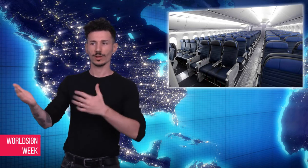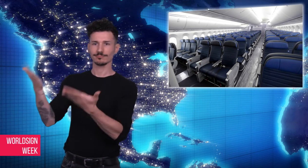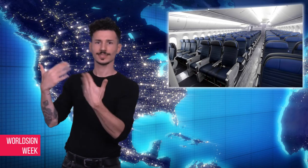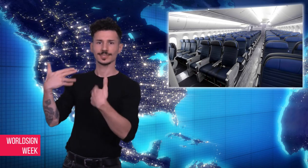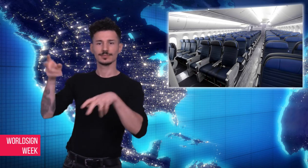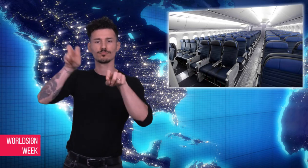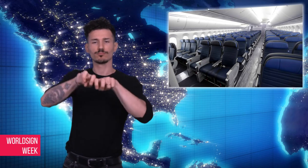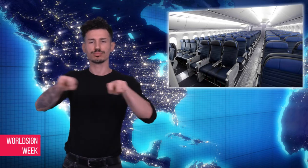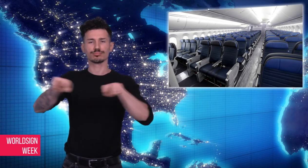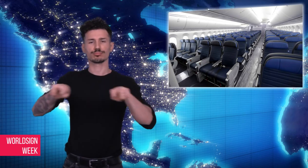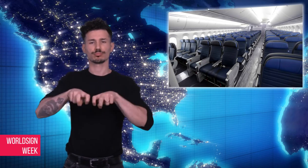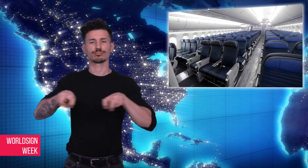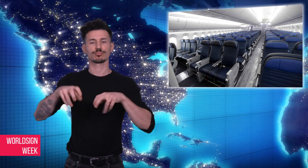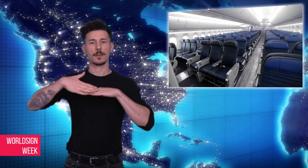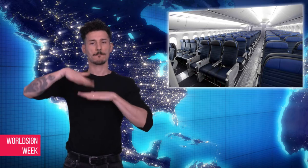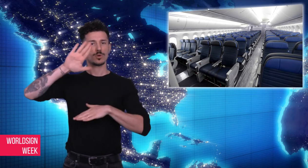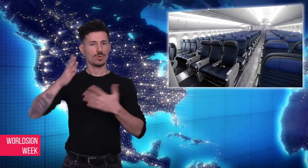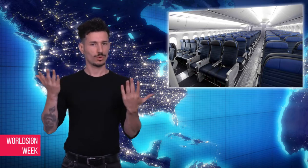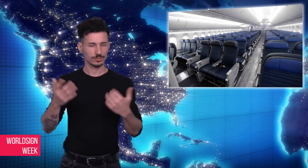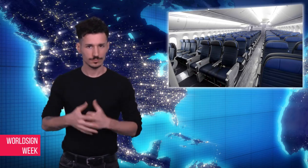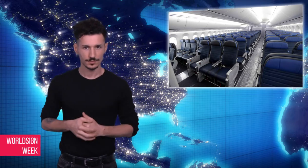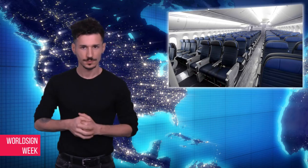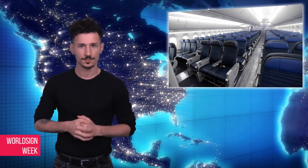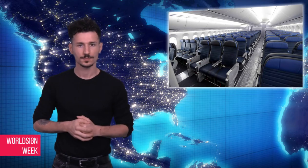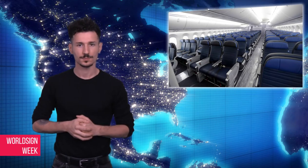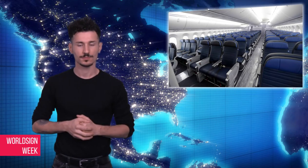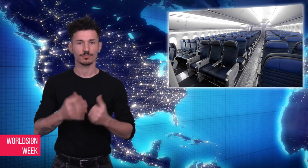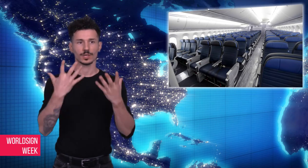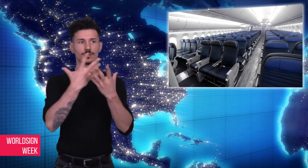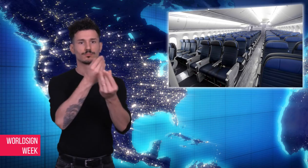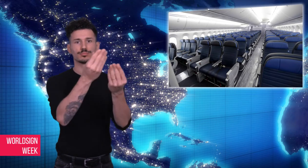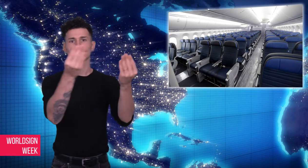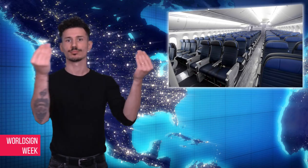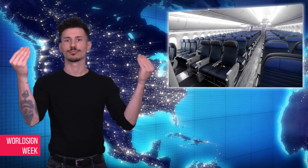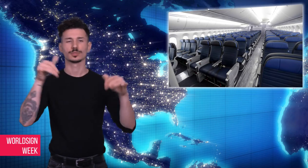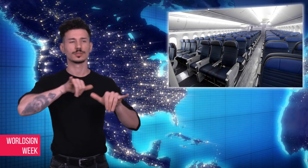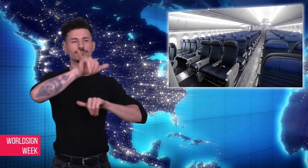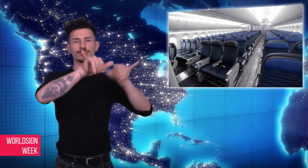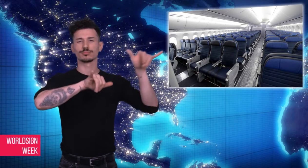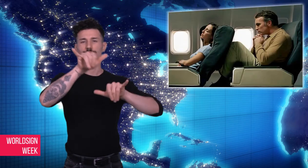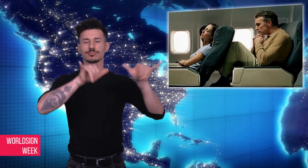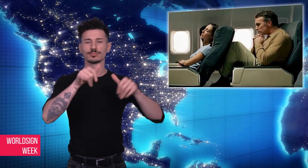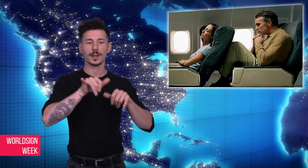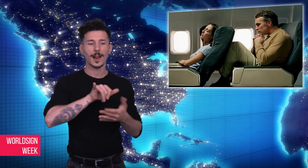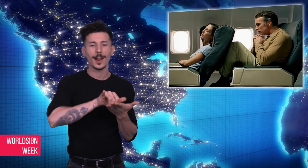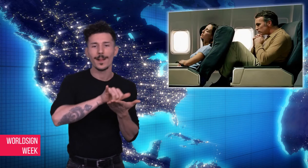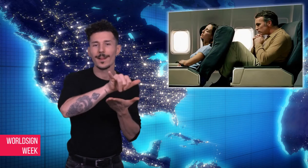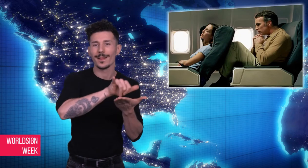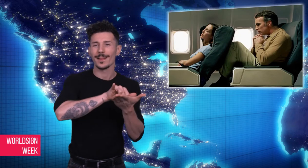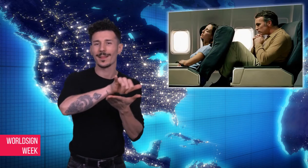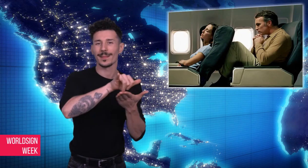total of 43 flight companies offer less than 76 centimeters